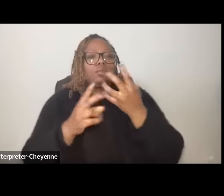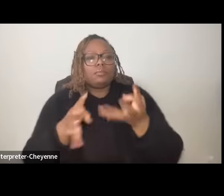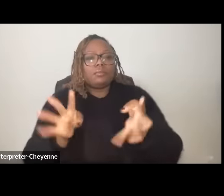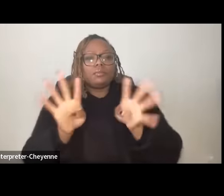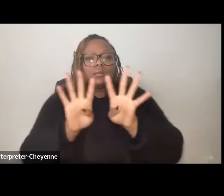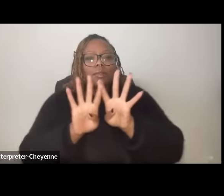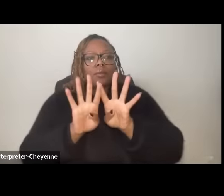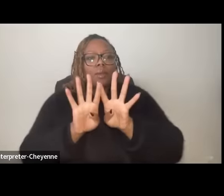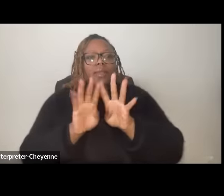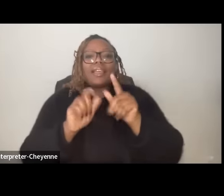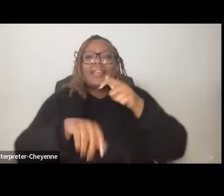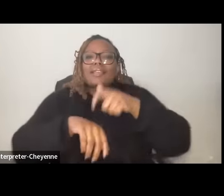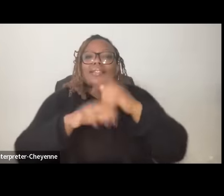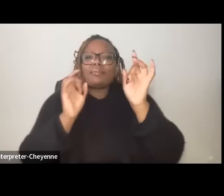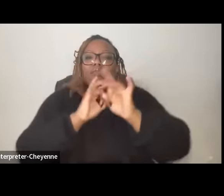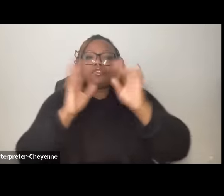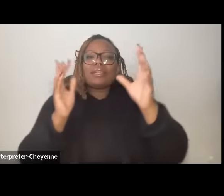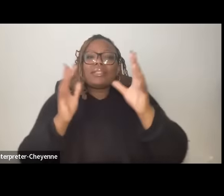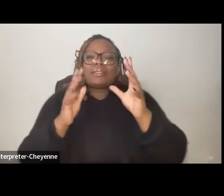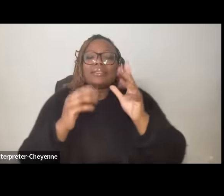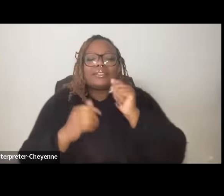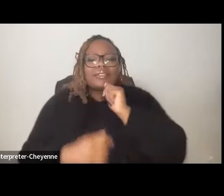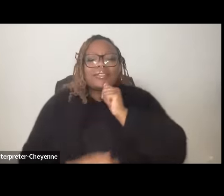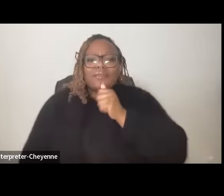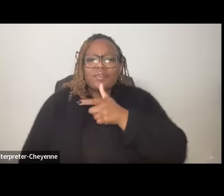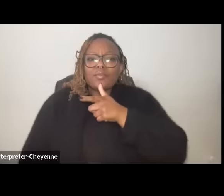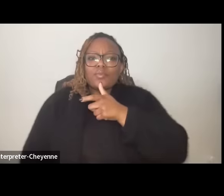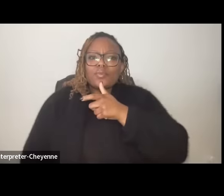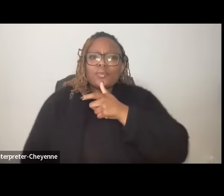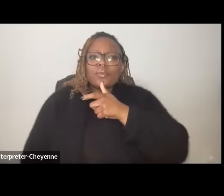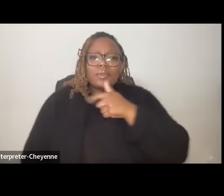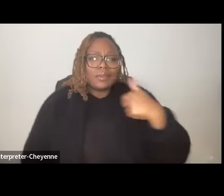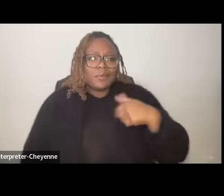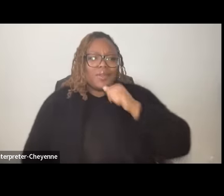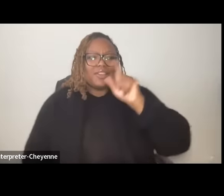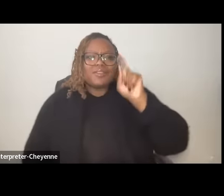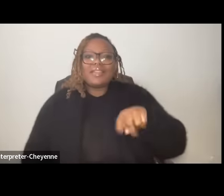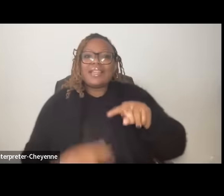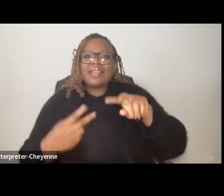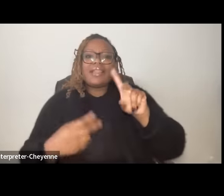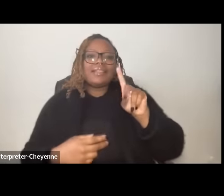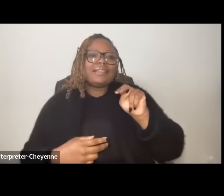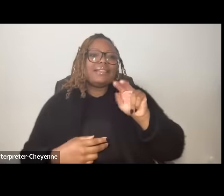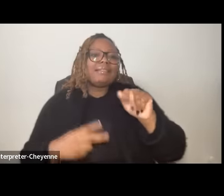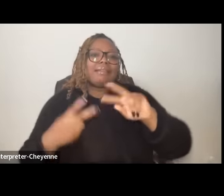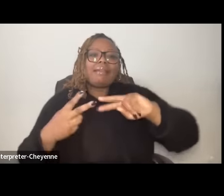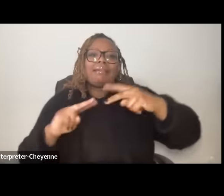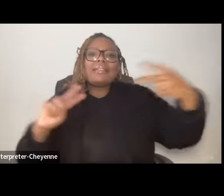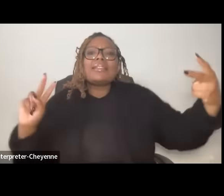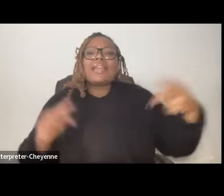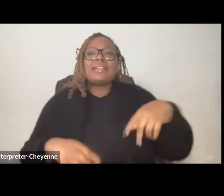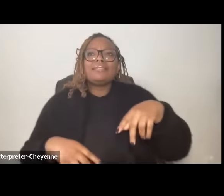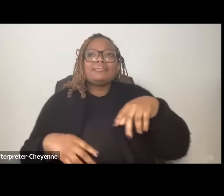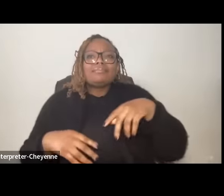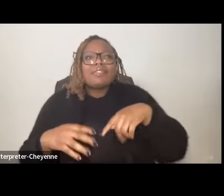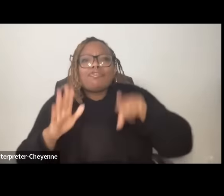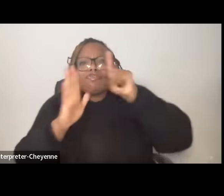of Crisis and despair we do not need a DNA test or genealogy search to know who our people are